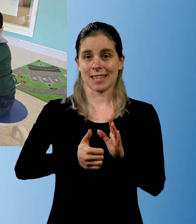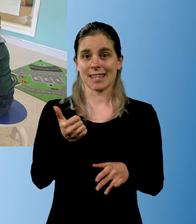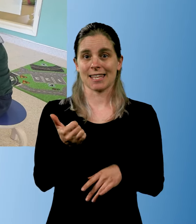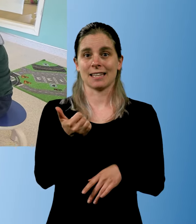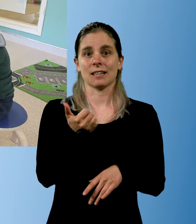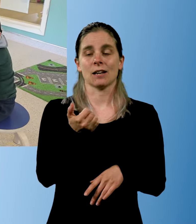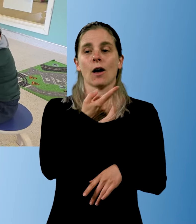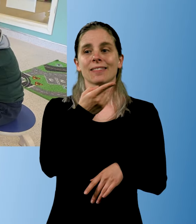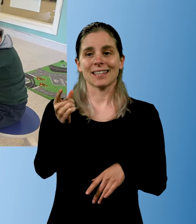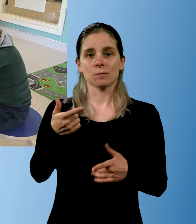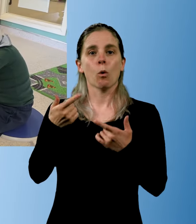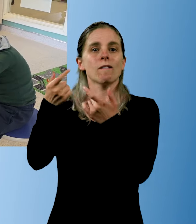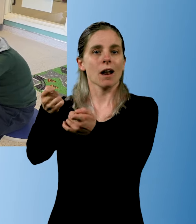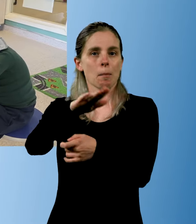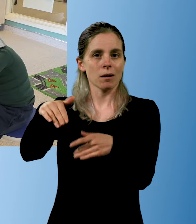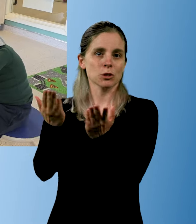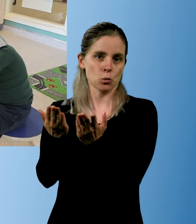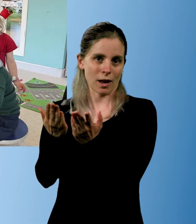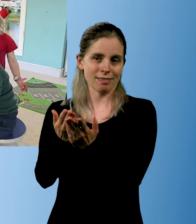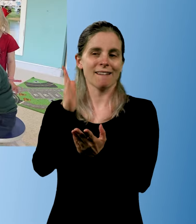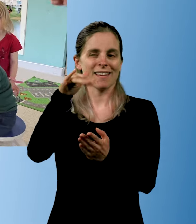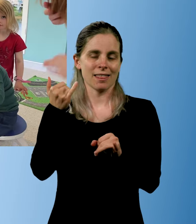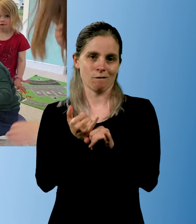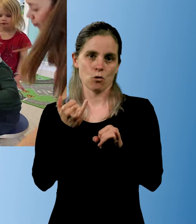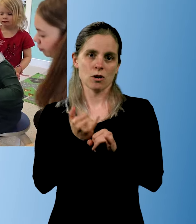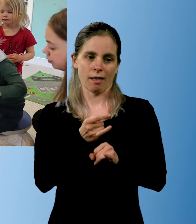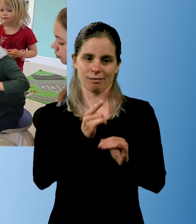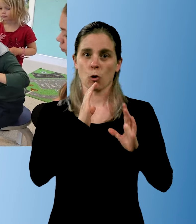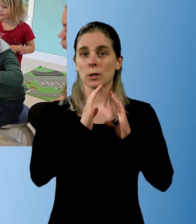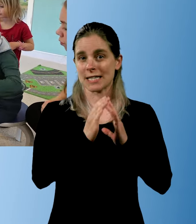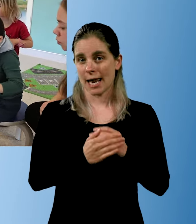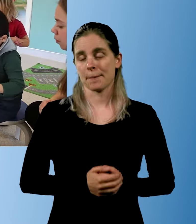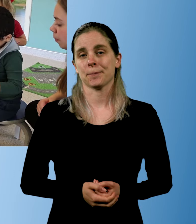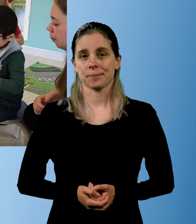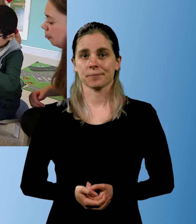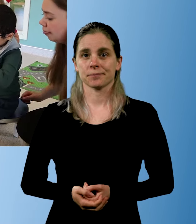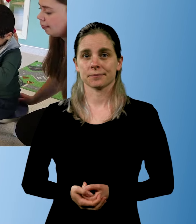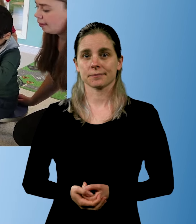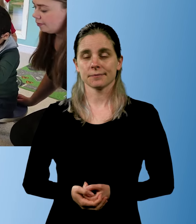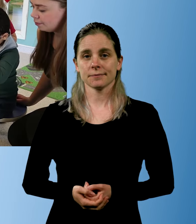it's important that the school knows how the child communicates.